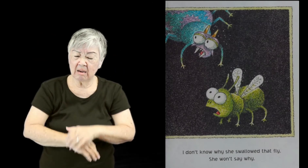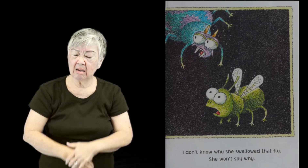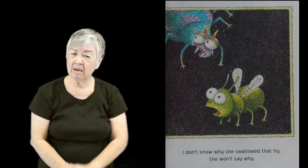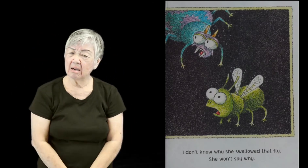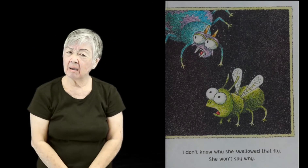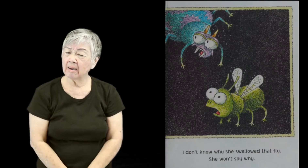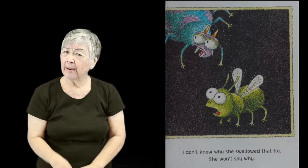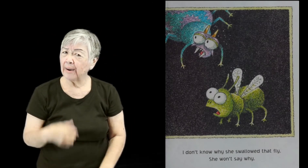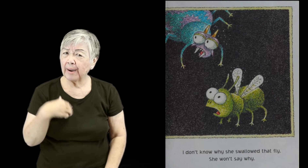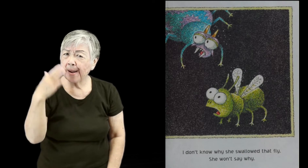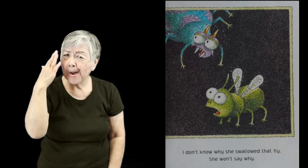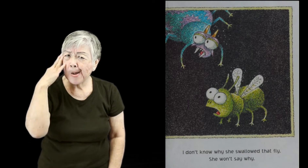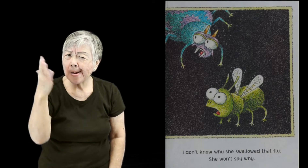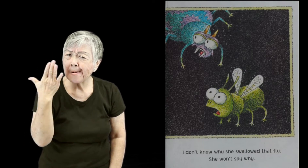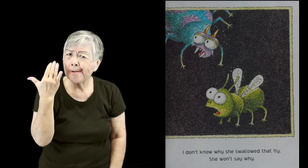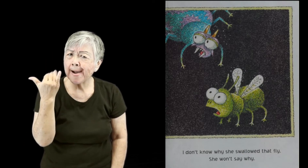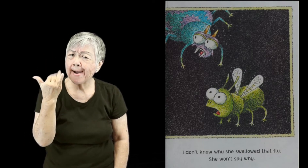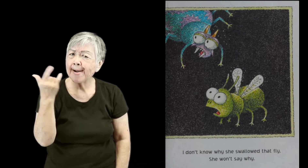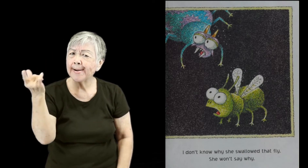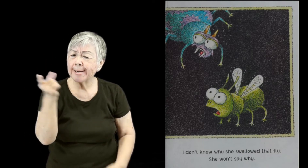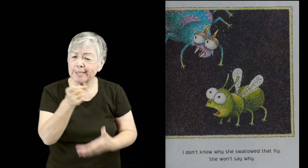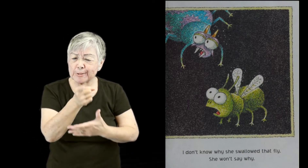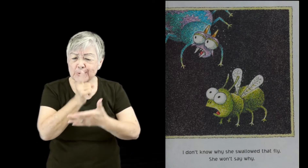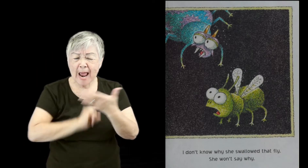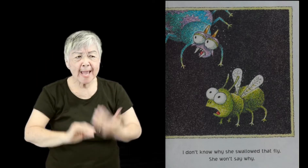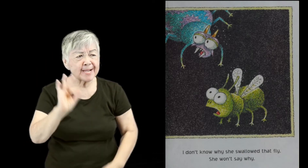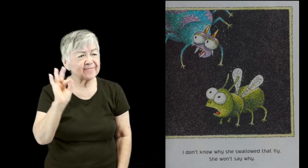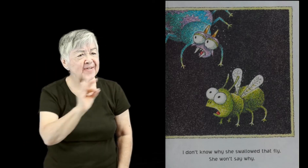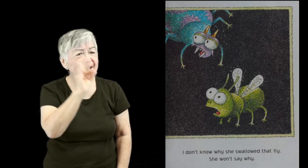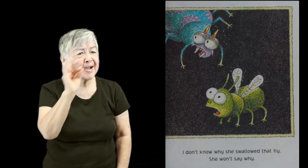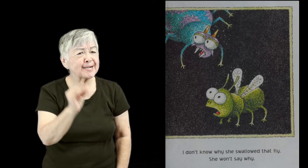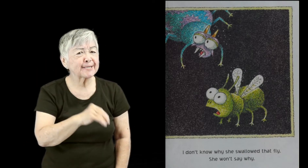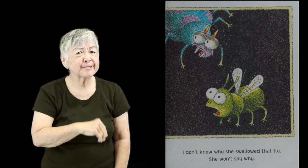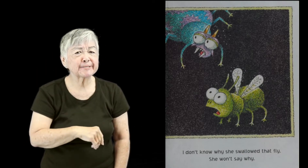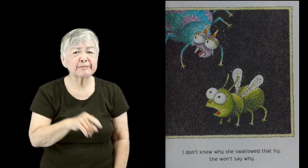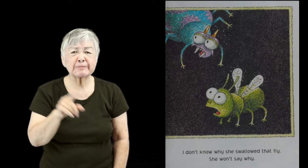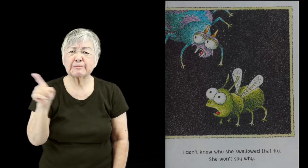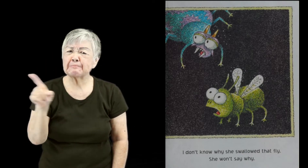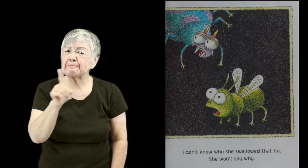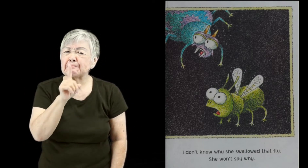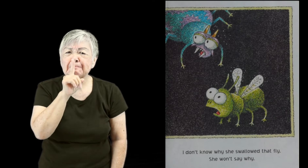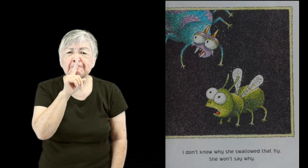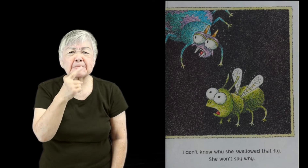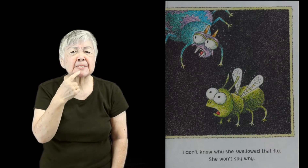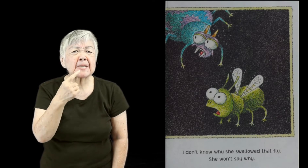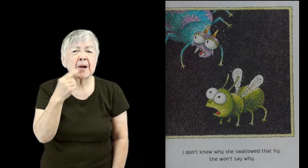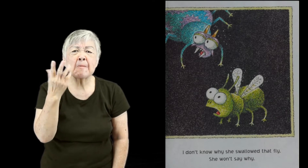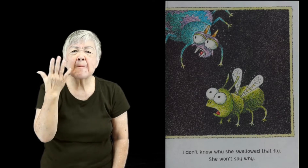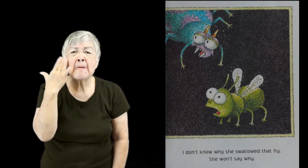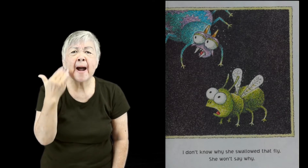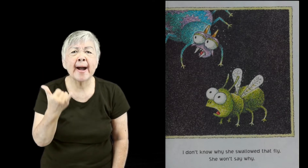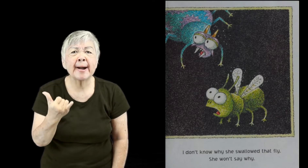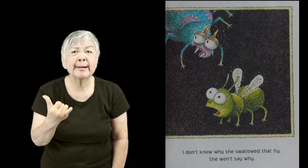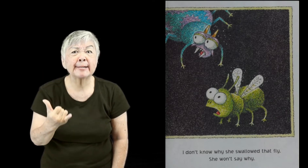I don’t know why she swallowed that fly. She won’t say why